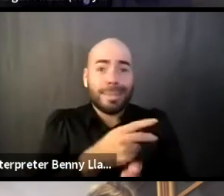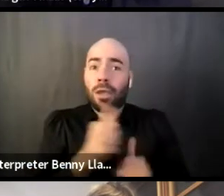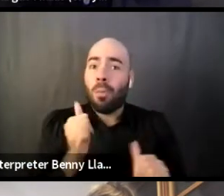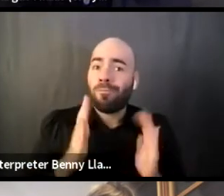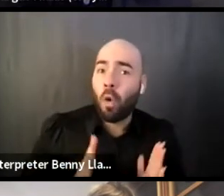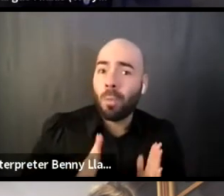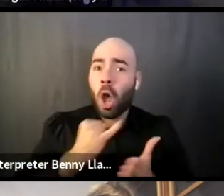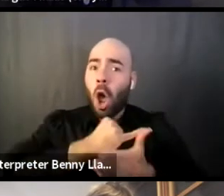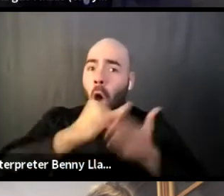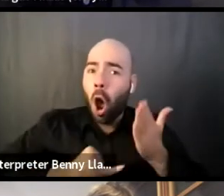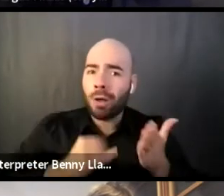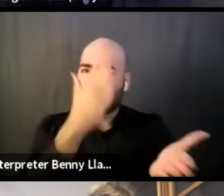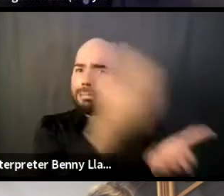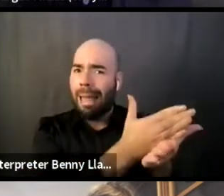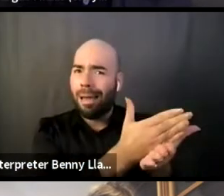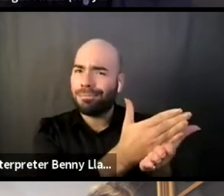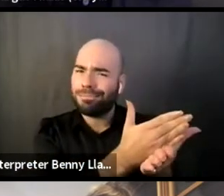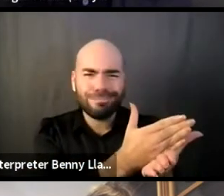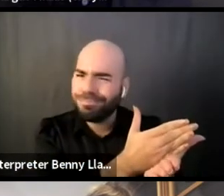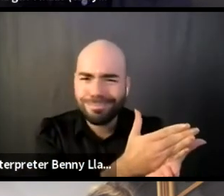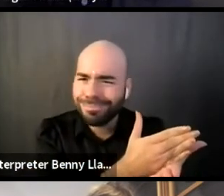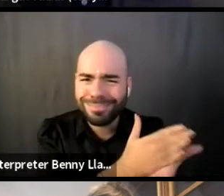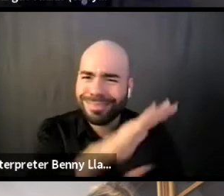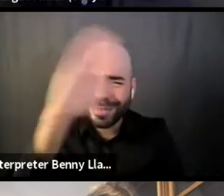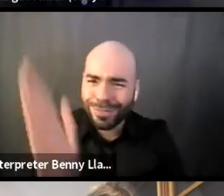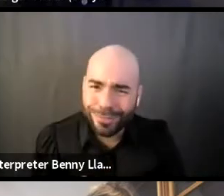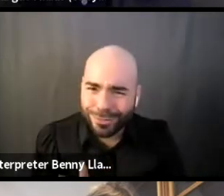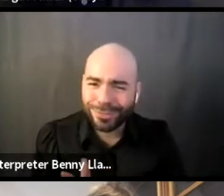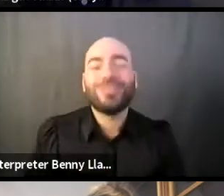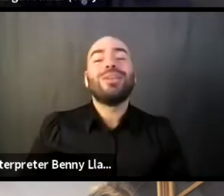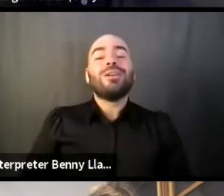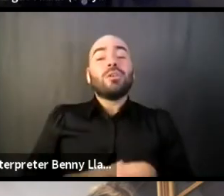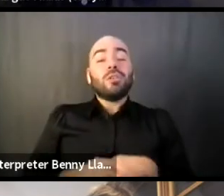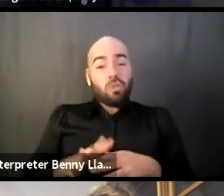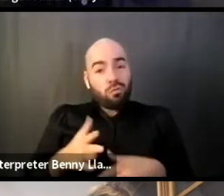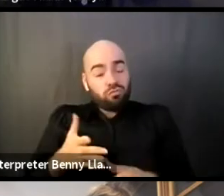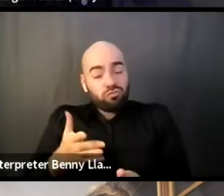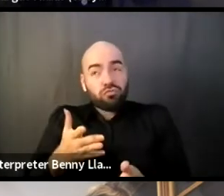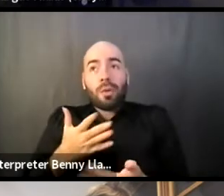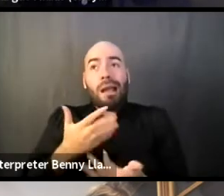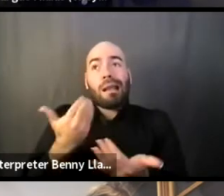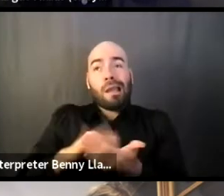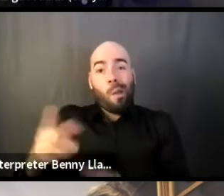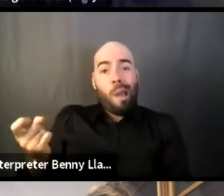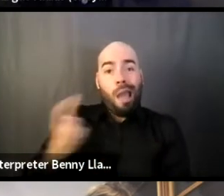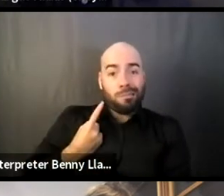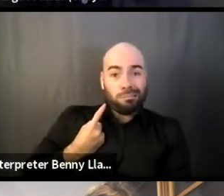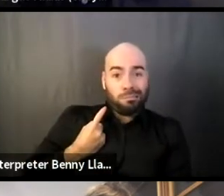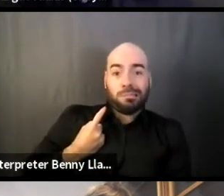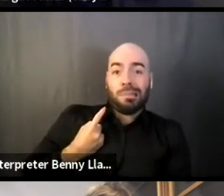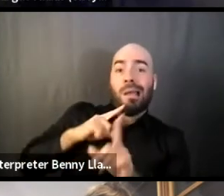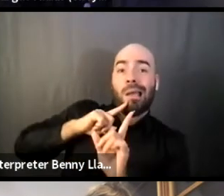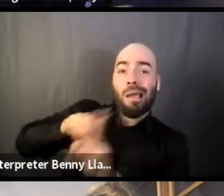And so I know, too, then, that, to your question, Whitney, I feel like I'm able to balance,